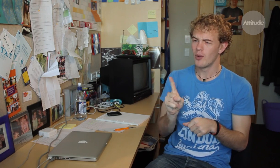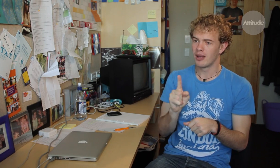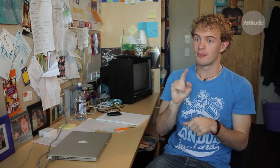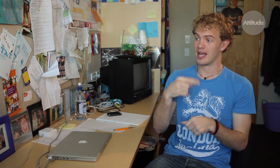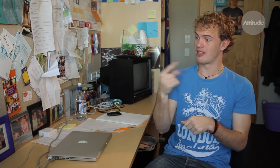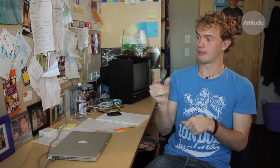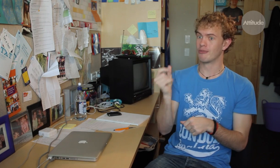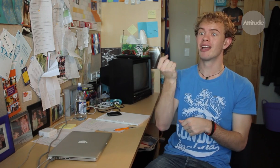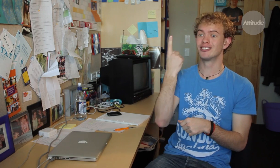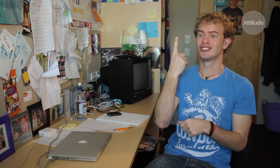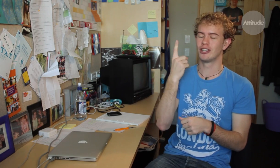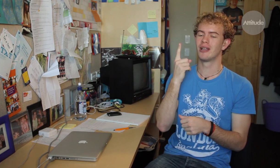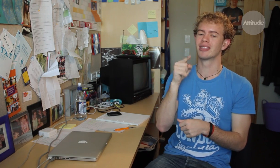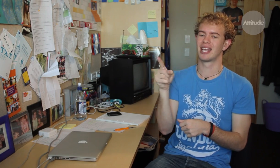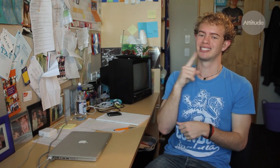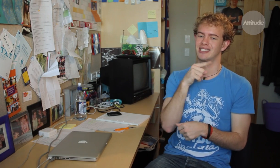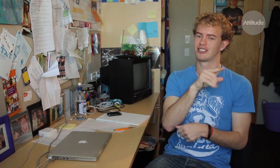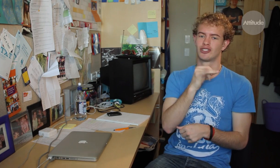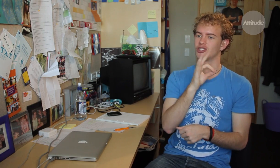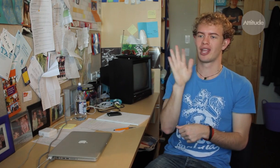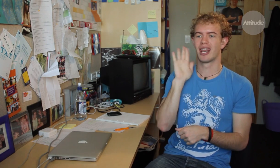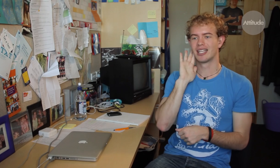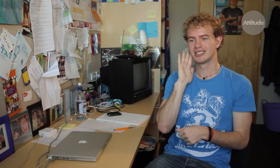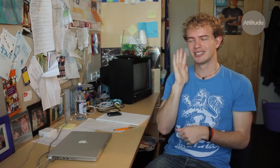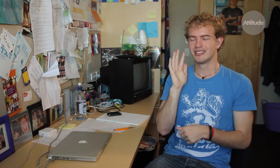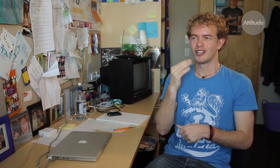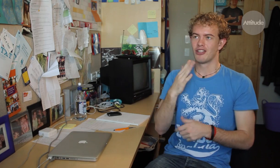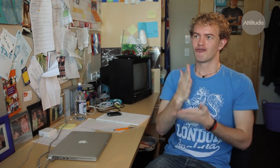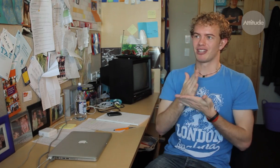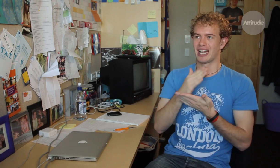“What’s that?” “What are you saying?” The information is there – they just aren’t